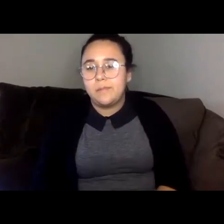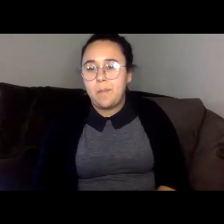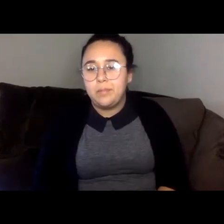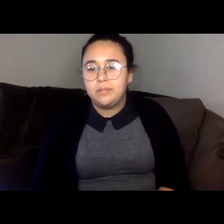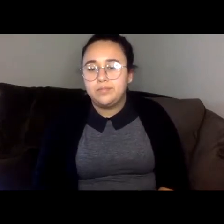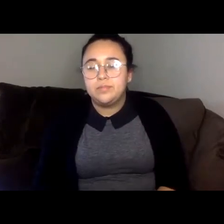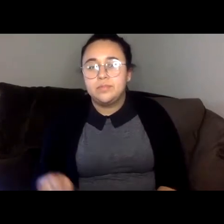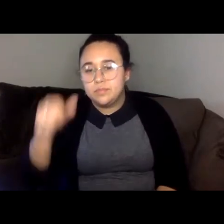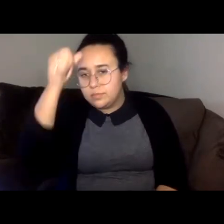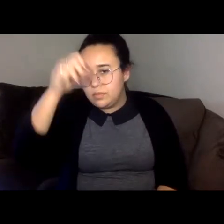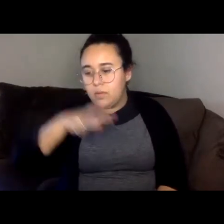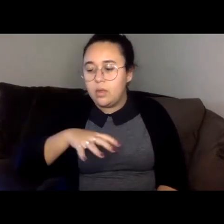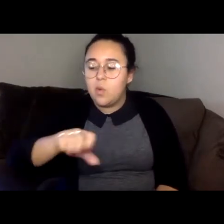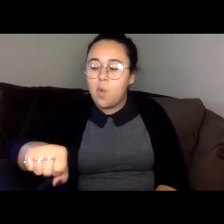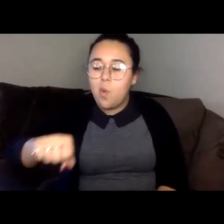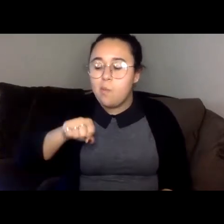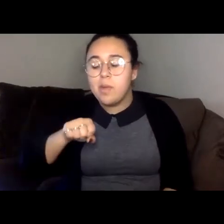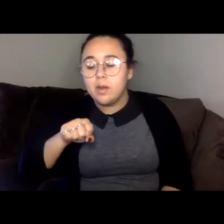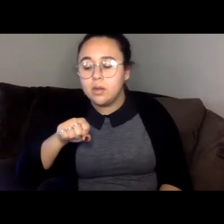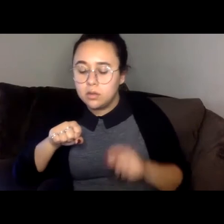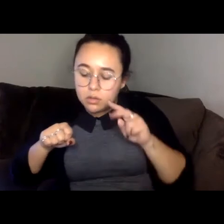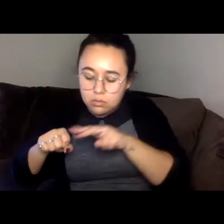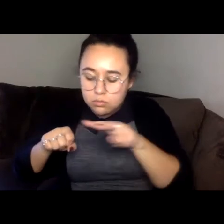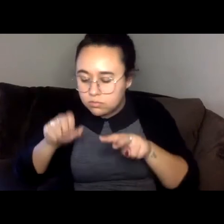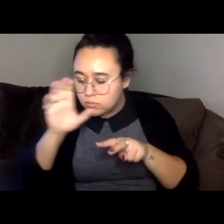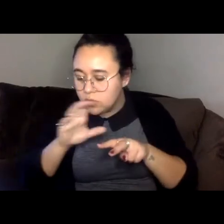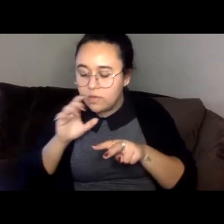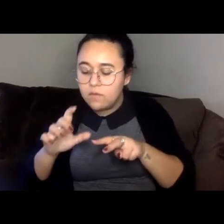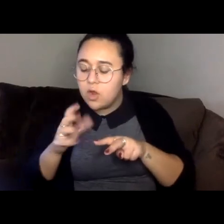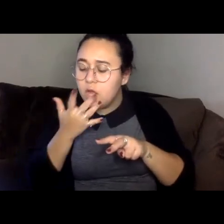He's searching for a glimpse of color, the bracelet isn't in this drawer but he finds